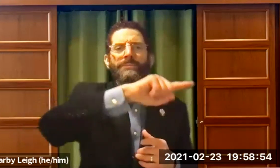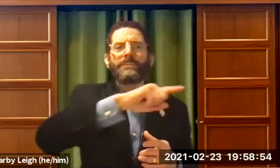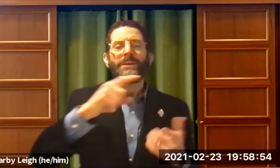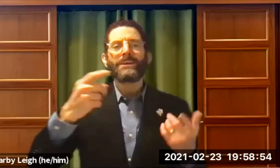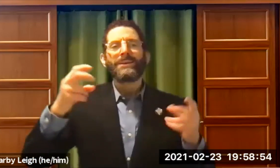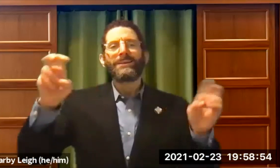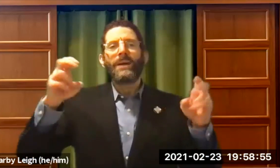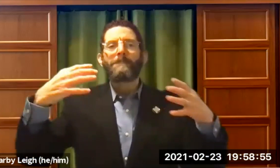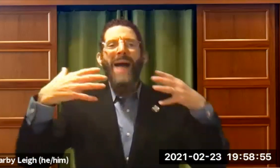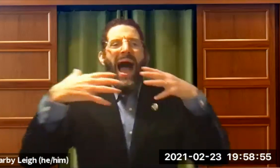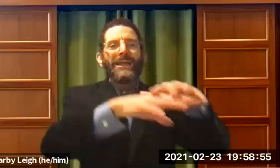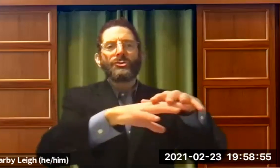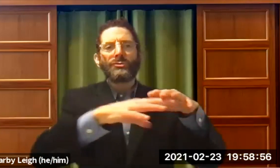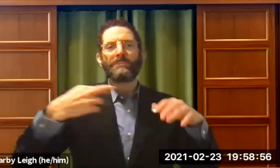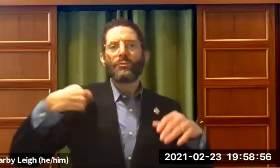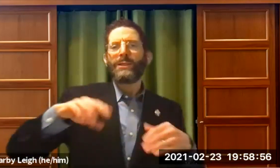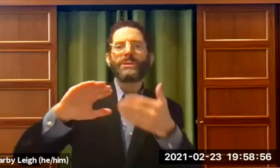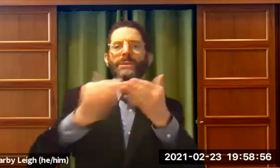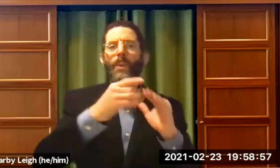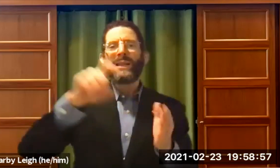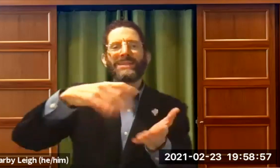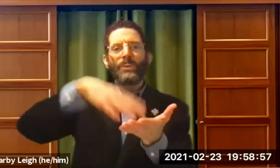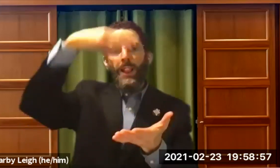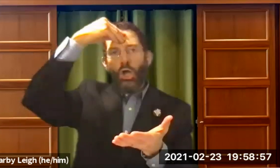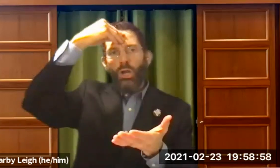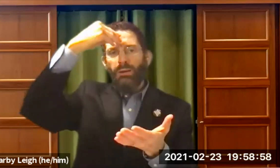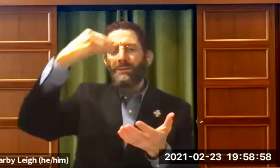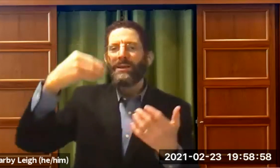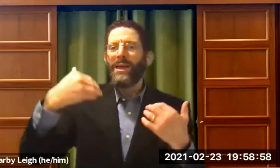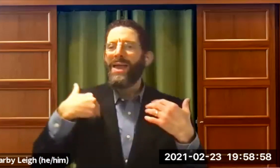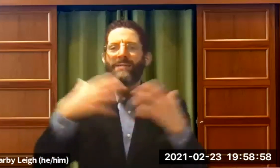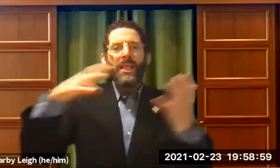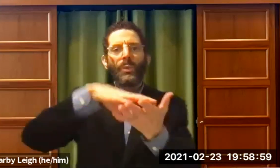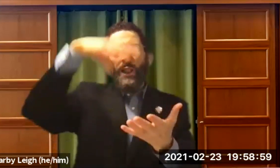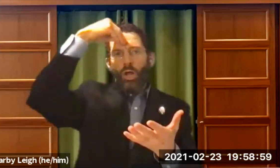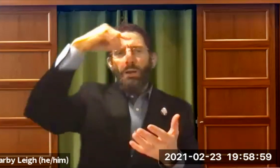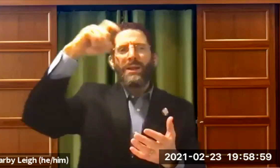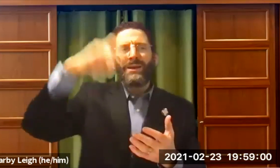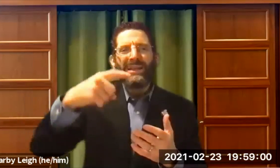I think that in the mainstream religious community, people need to learn, there's